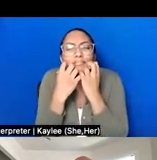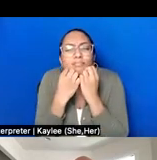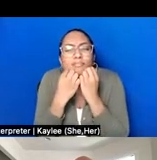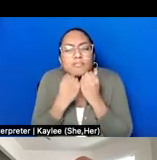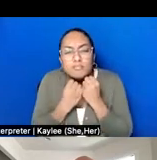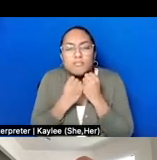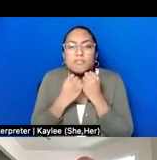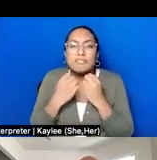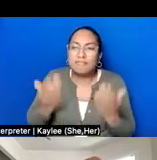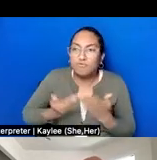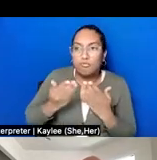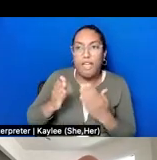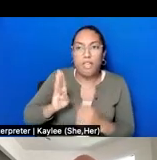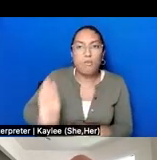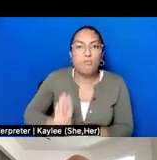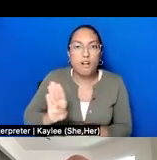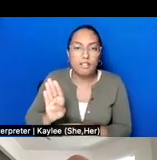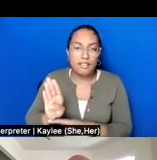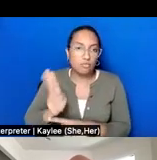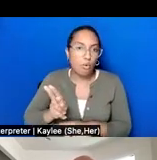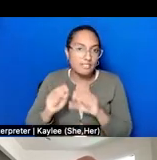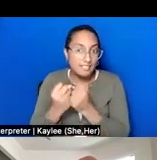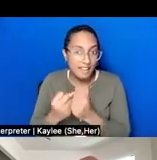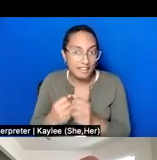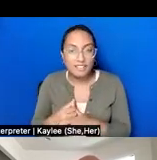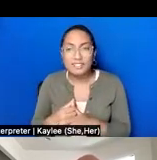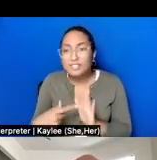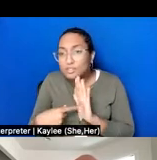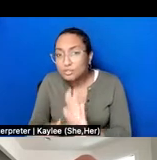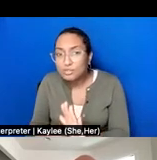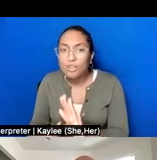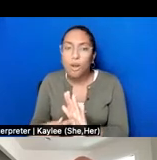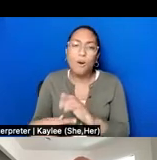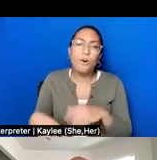Society," this demonstrated solidarity. This signaled to Muslim communities that we wanted